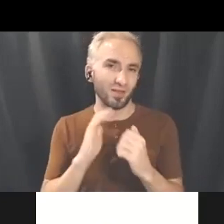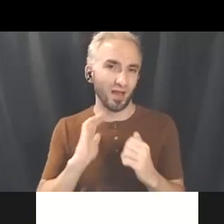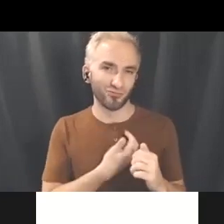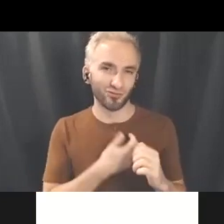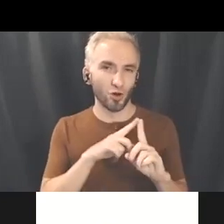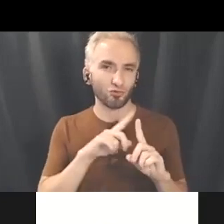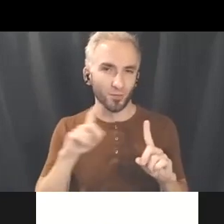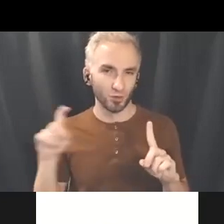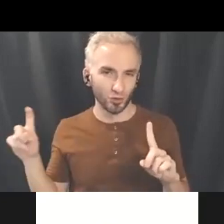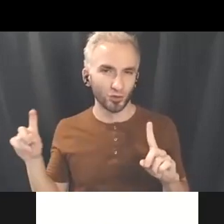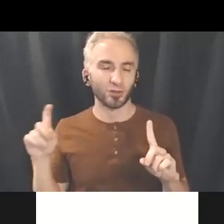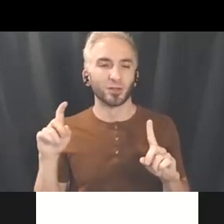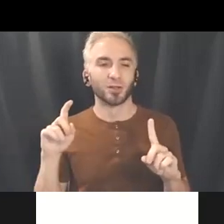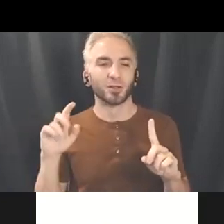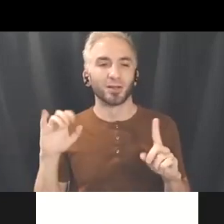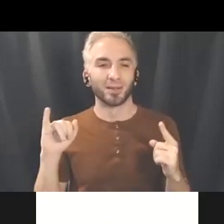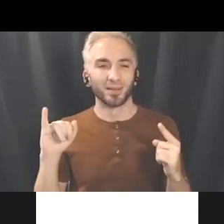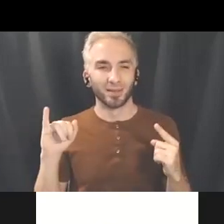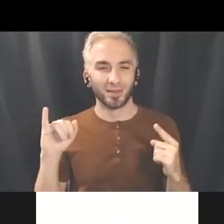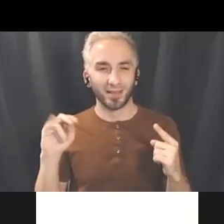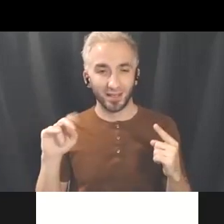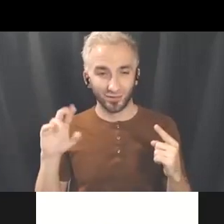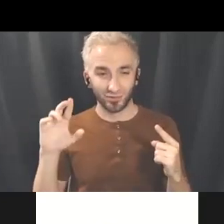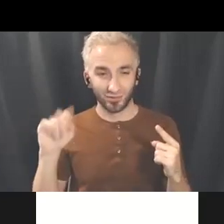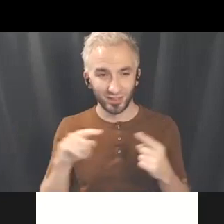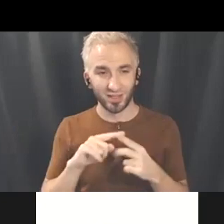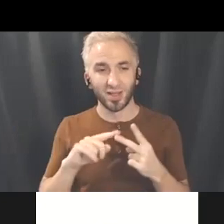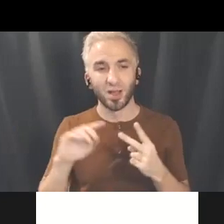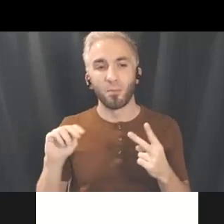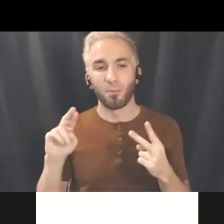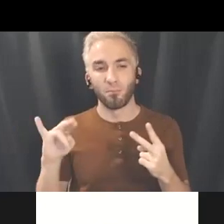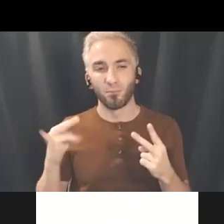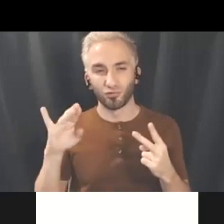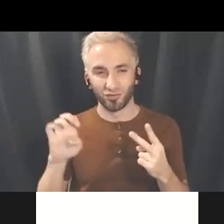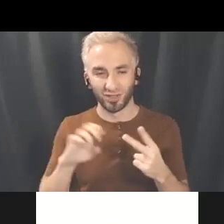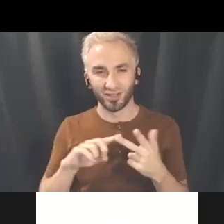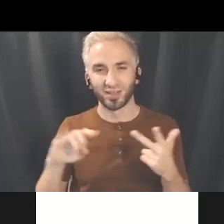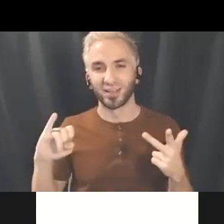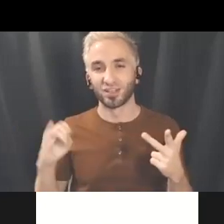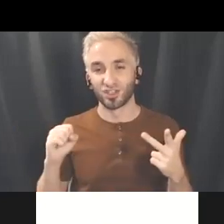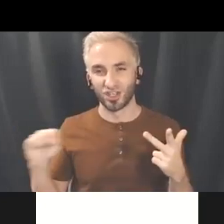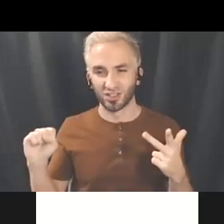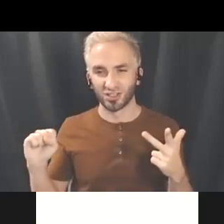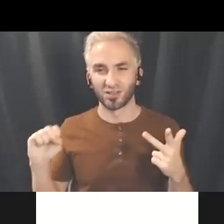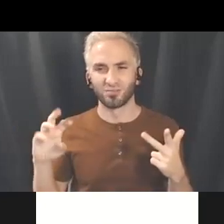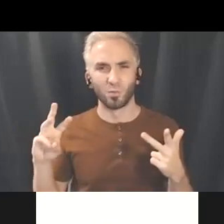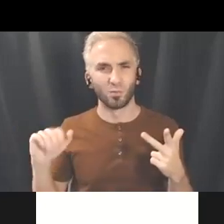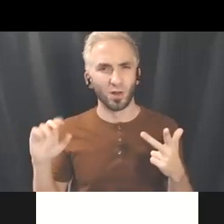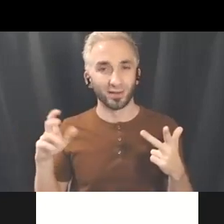Indrit Kasapi, Marjorie Chan and Jess Watkin. So I'm just gonna put that in the chat if you haven't signed up just yet.